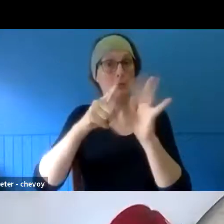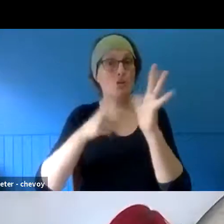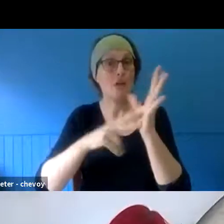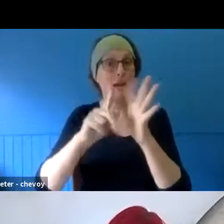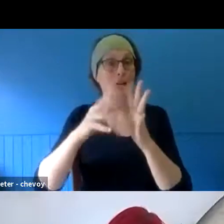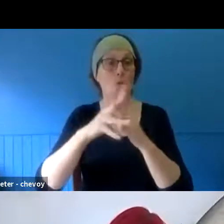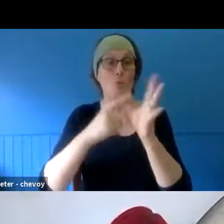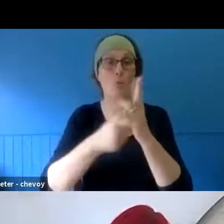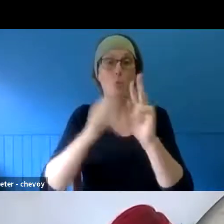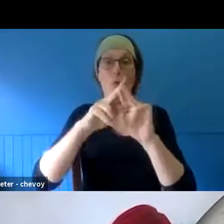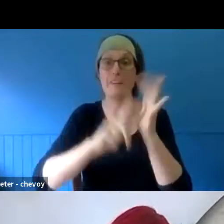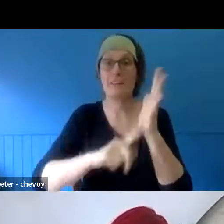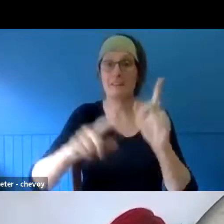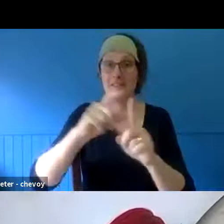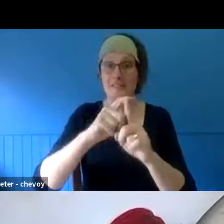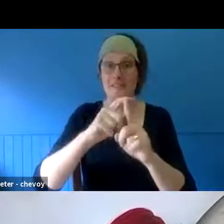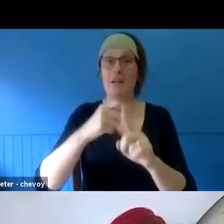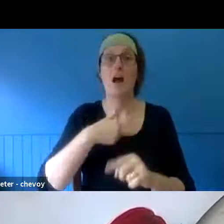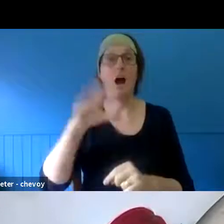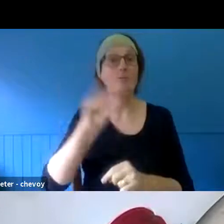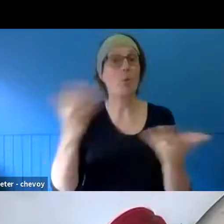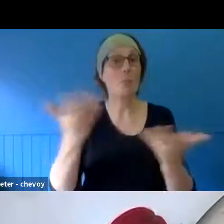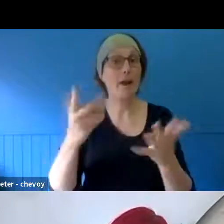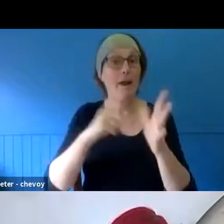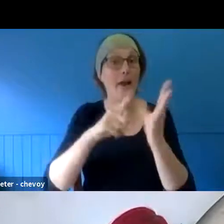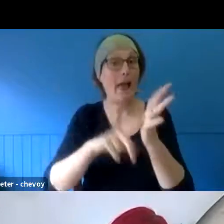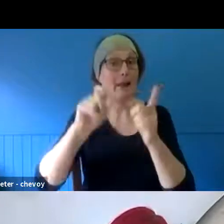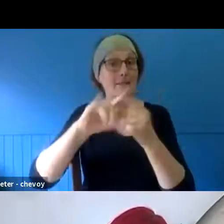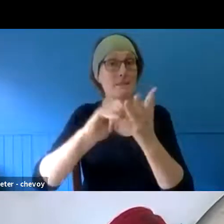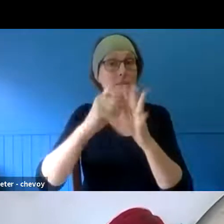for Regional Arts Australia. I'm joining you from Alice Springs, on